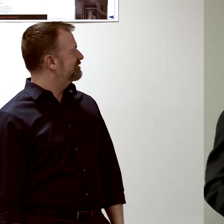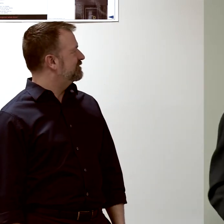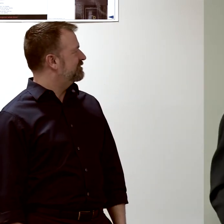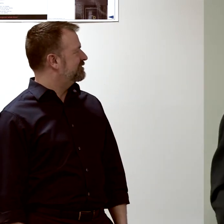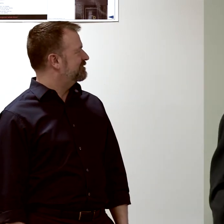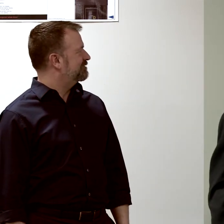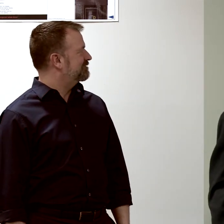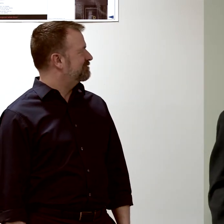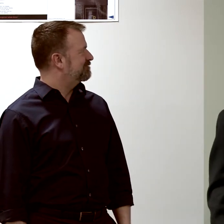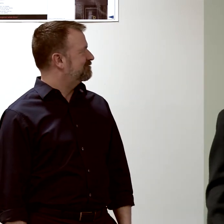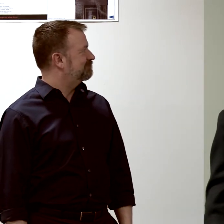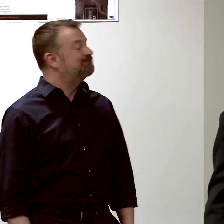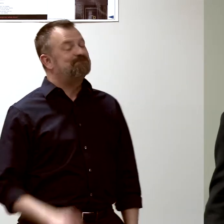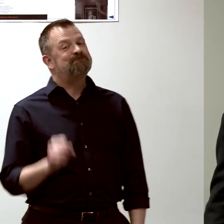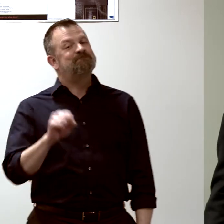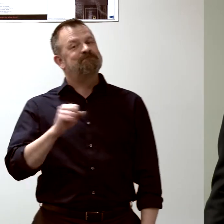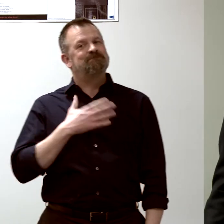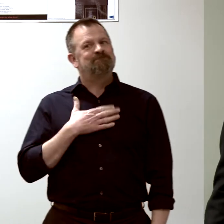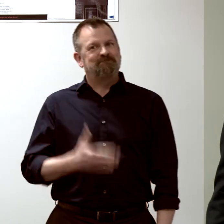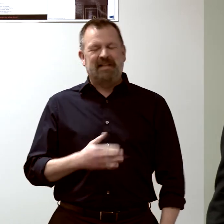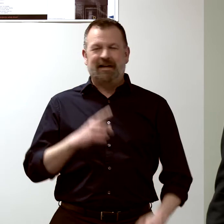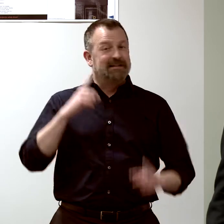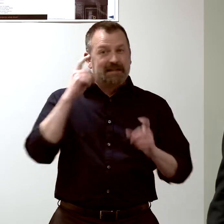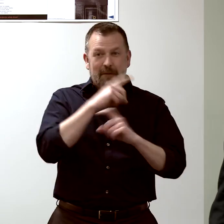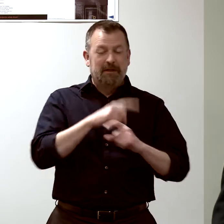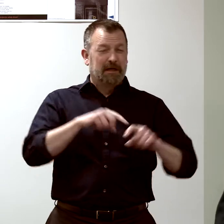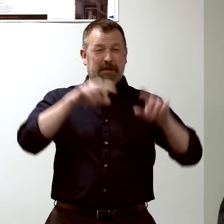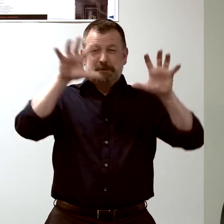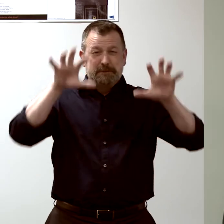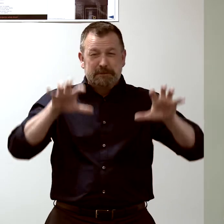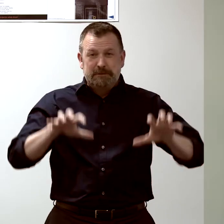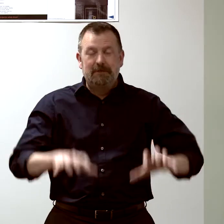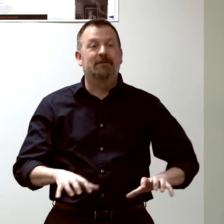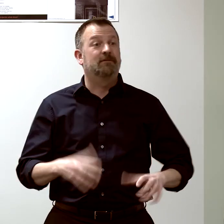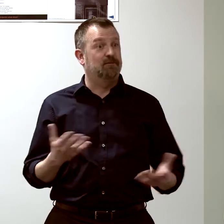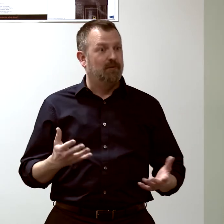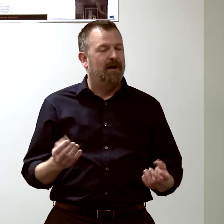represents gene expression profiling.